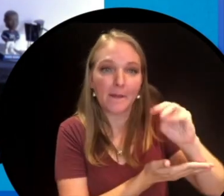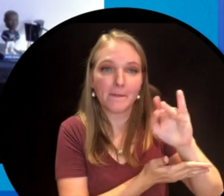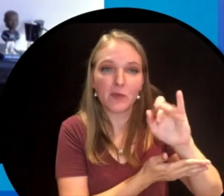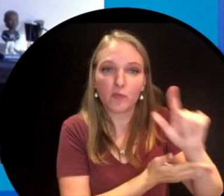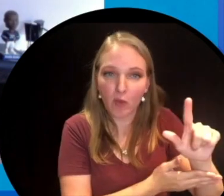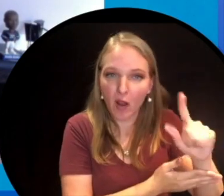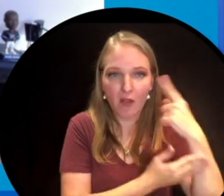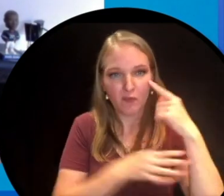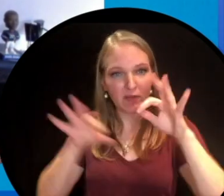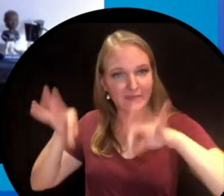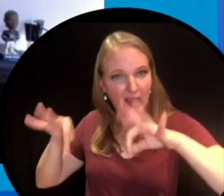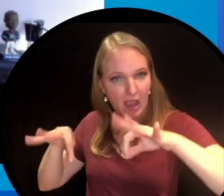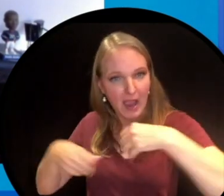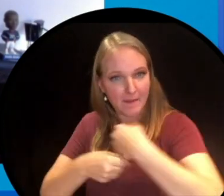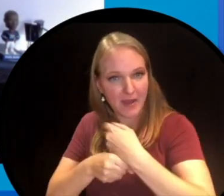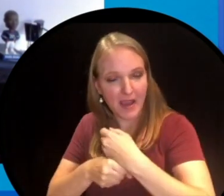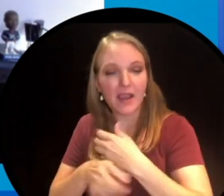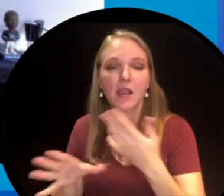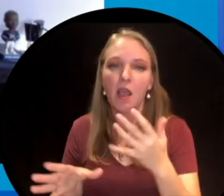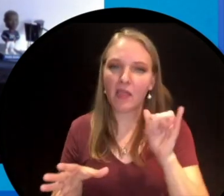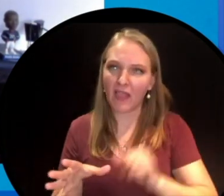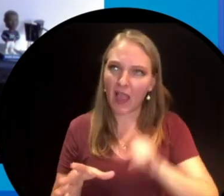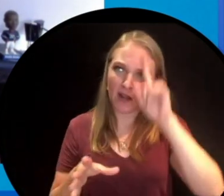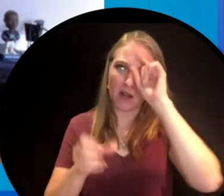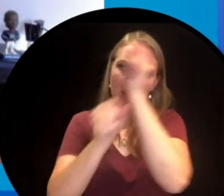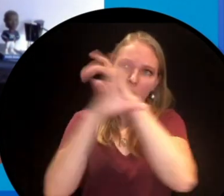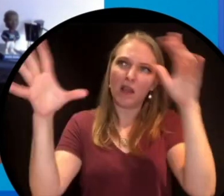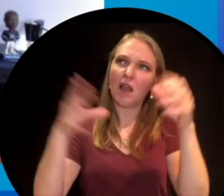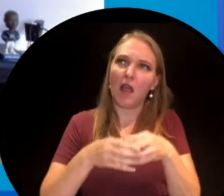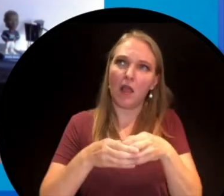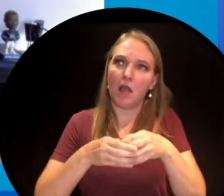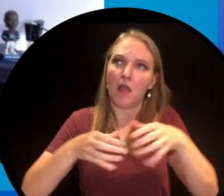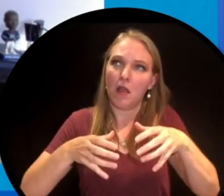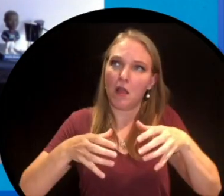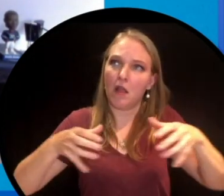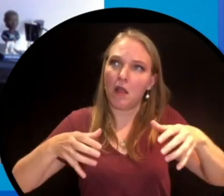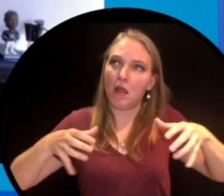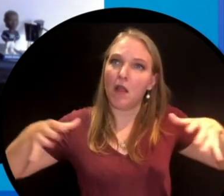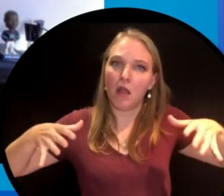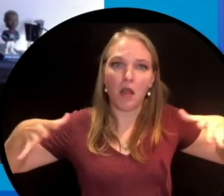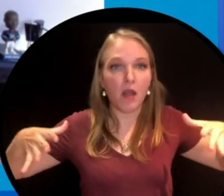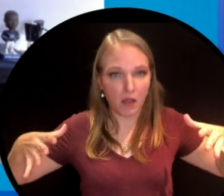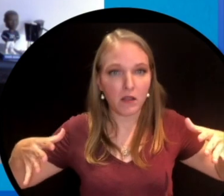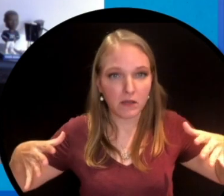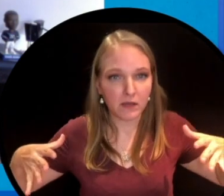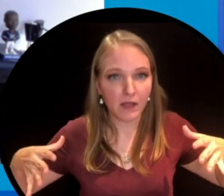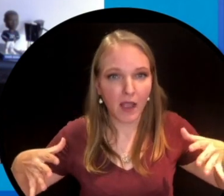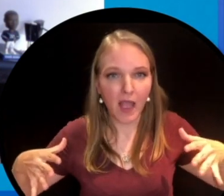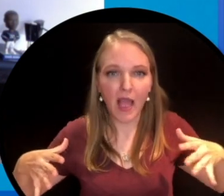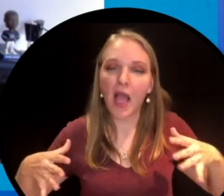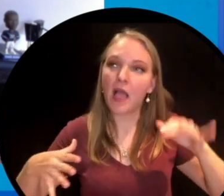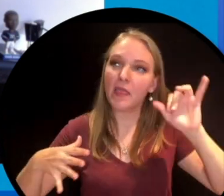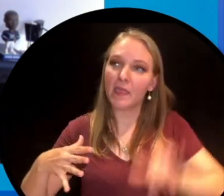stuff like that so we wanted you to think about all of those people and those also raises like